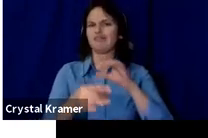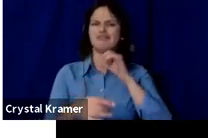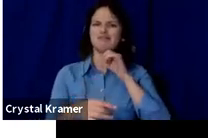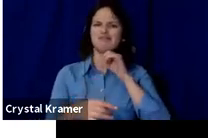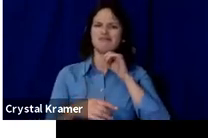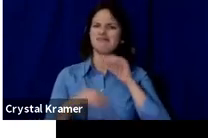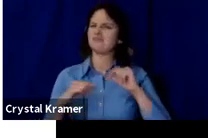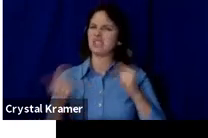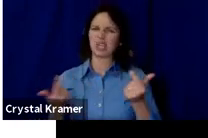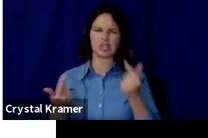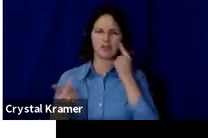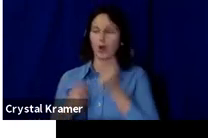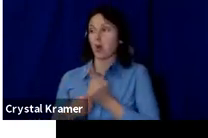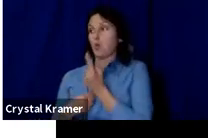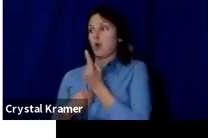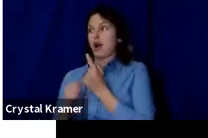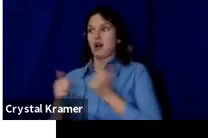exhibit that you're trying to fund.